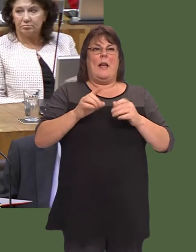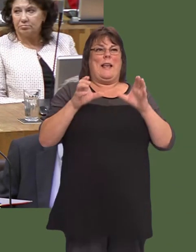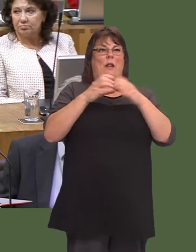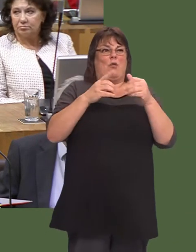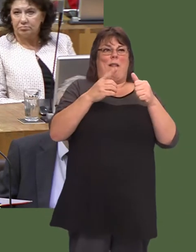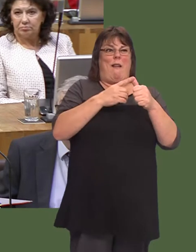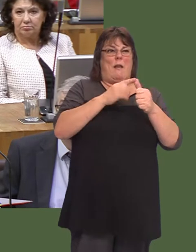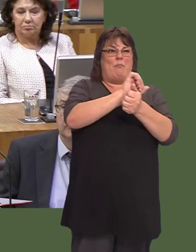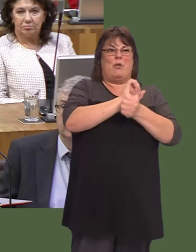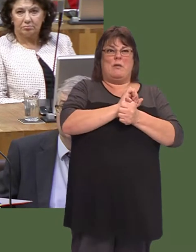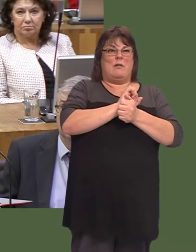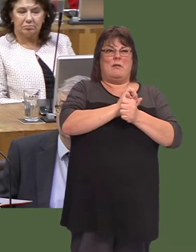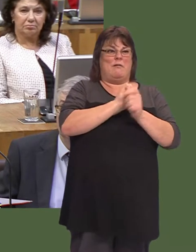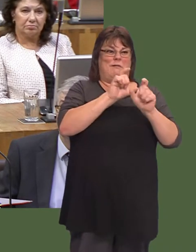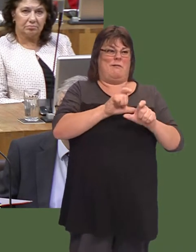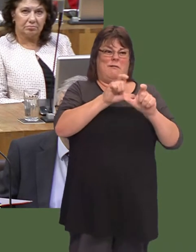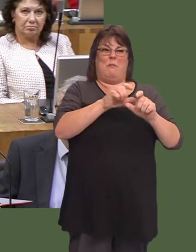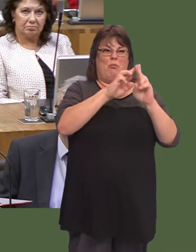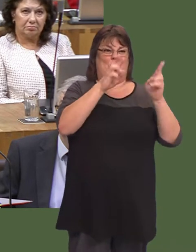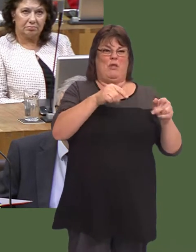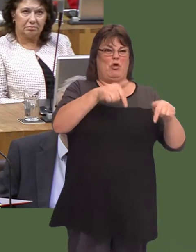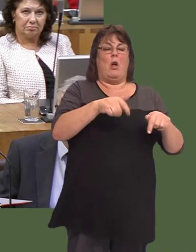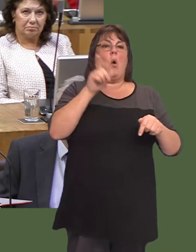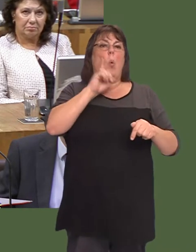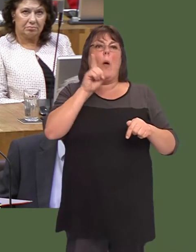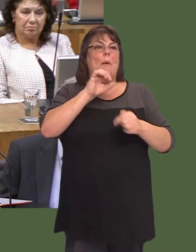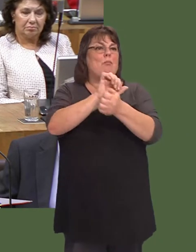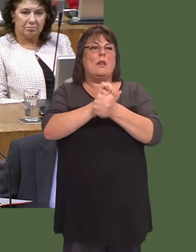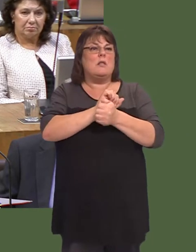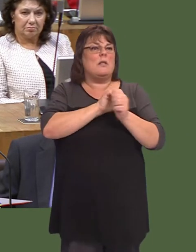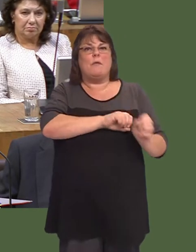Women prisoners cannot serve their sentences in Wales. Thereís no category A prison in Wales.